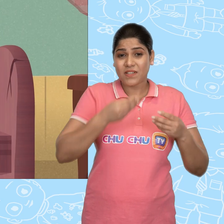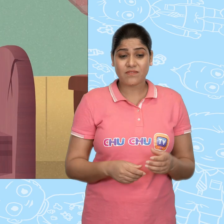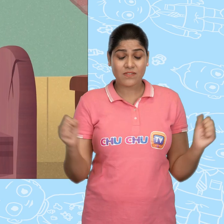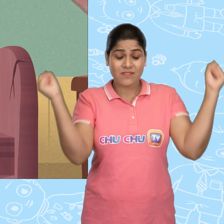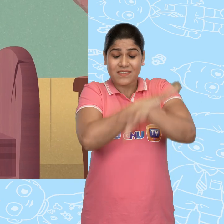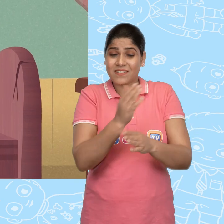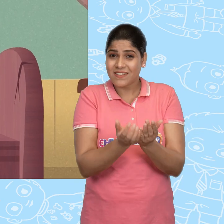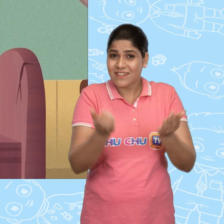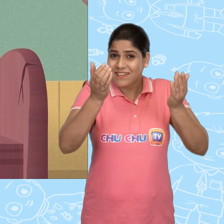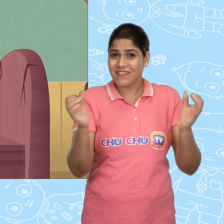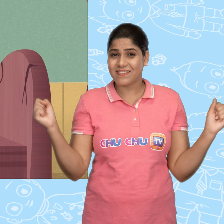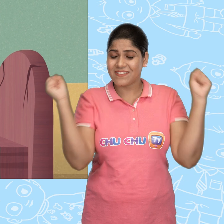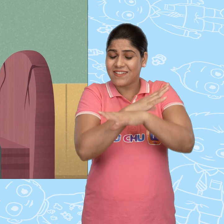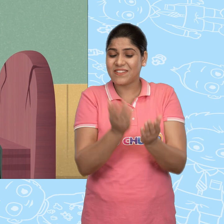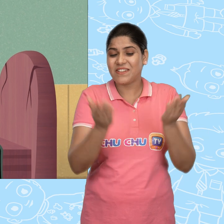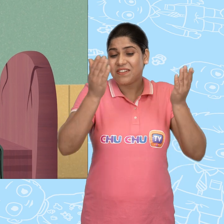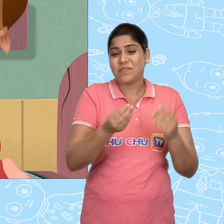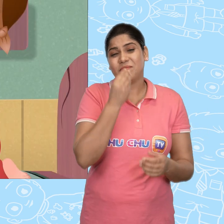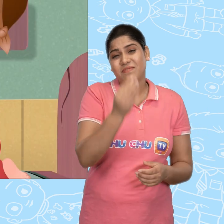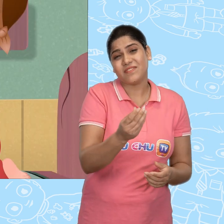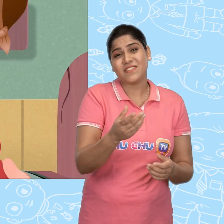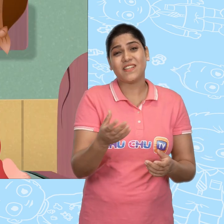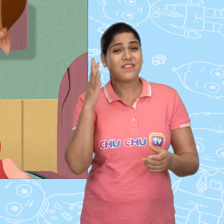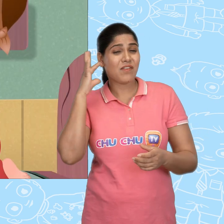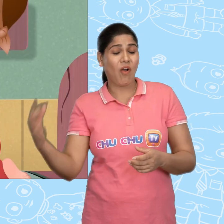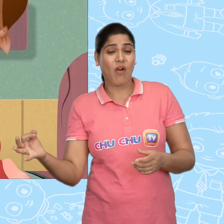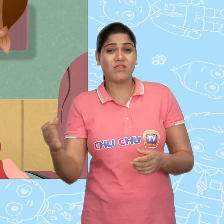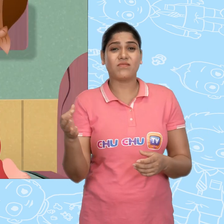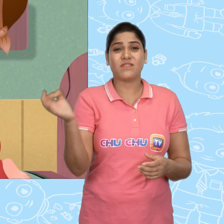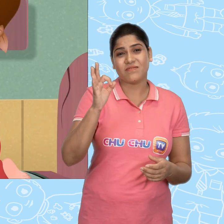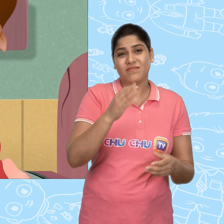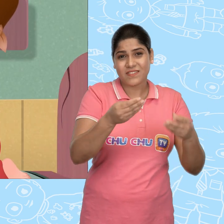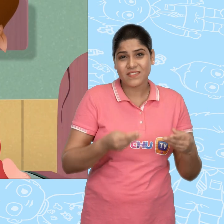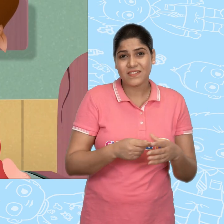Magical Bowl! Magical Bowl! Please give me a coin made of gold.